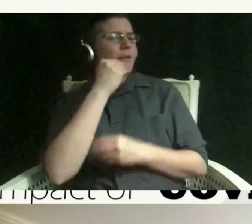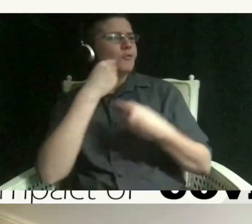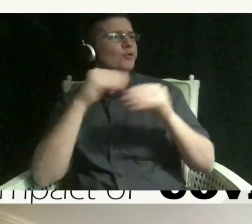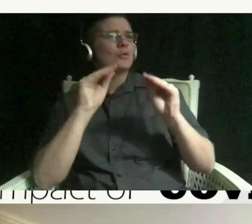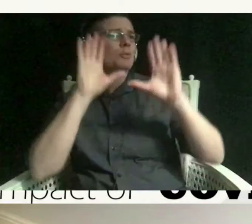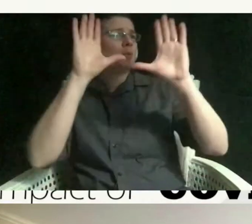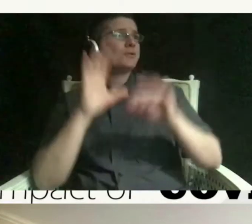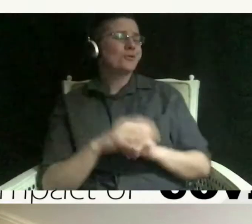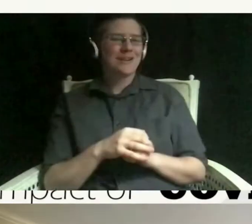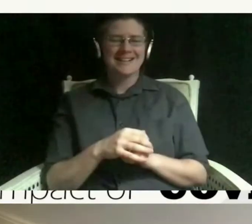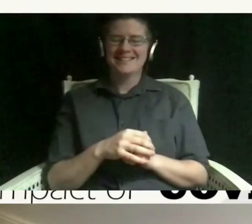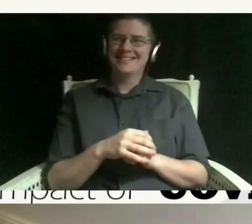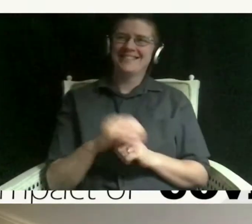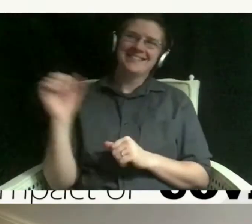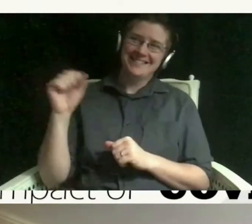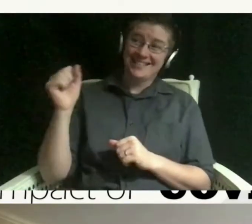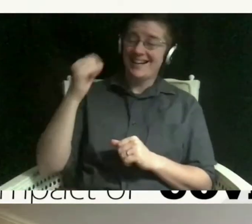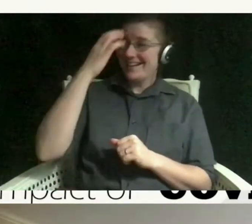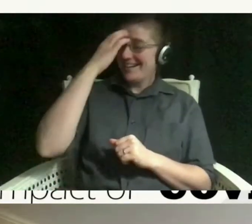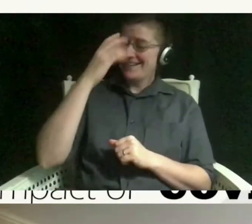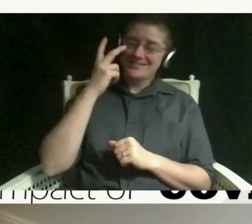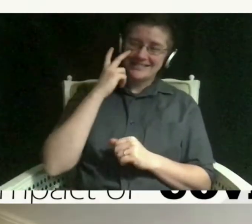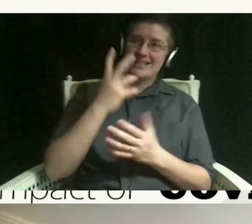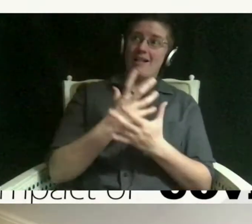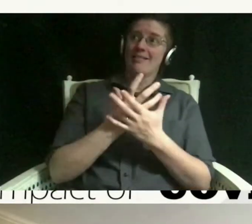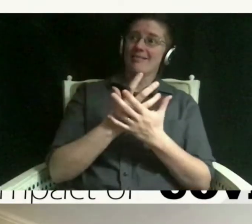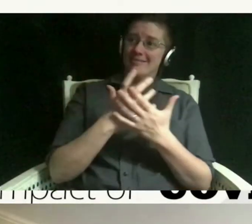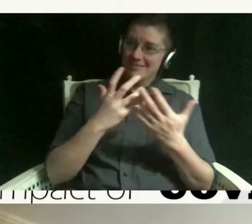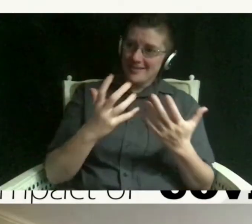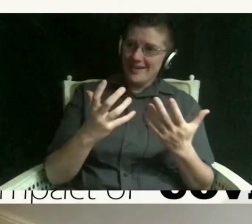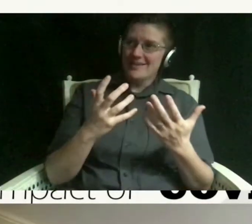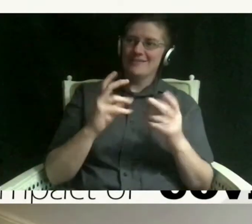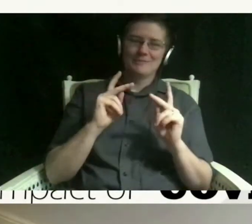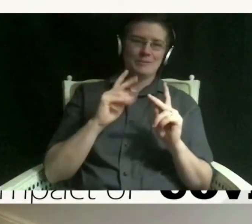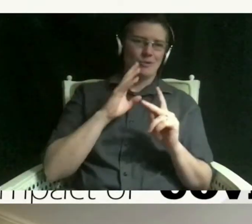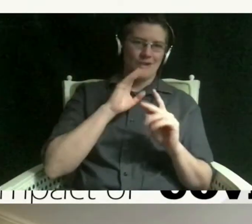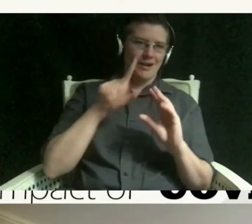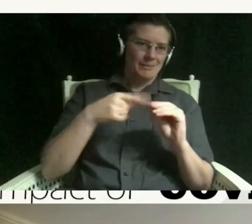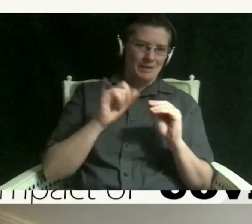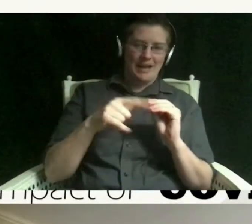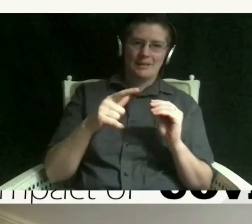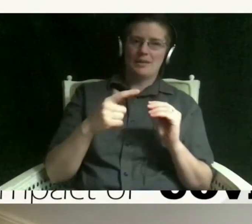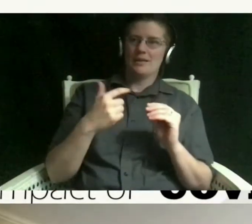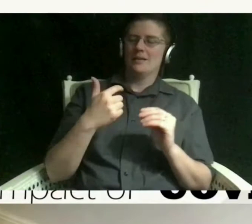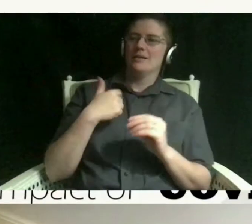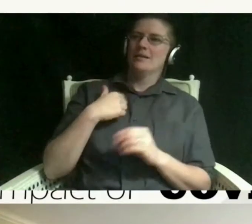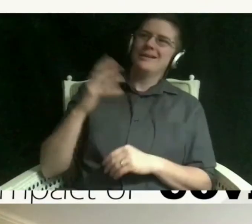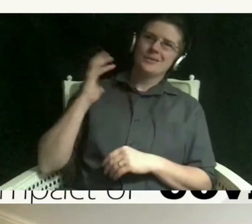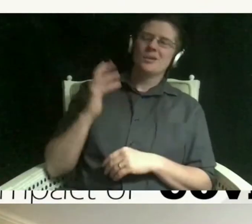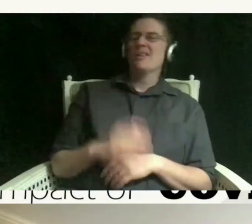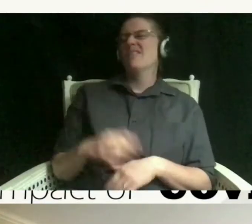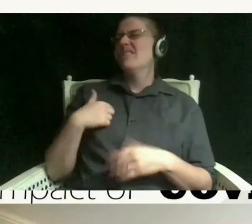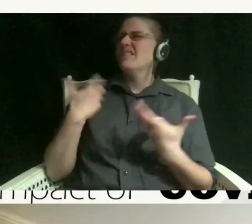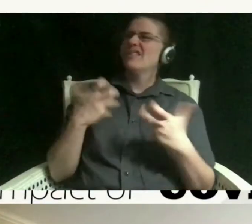yeah i know i've seen a lot of people talk about it even i can relate that i used to sort of just be like i don't want to go to the store that's boring but now